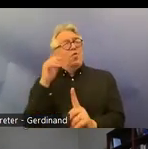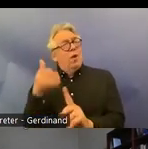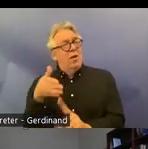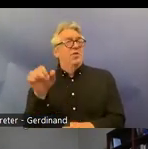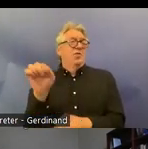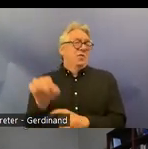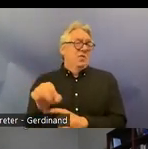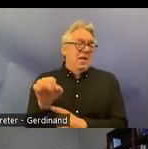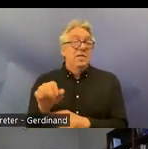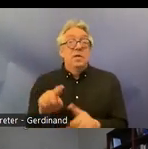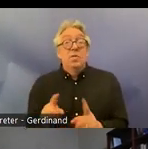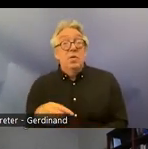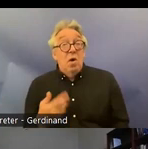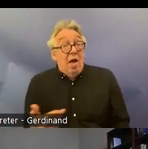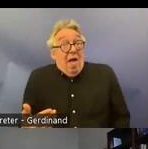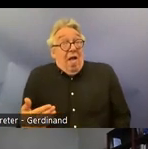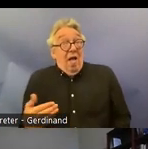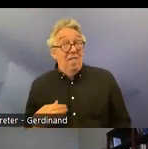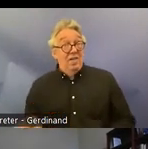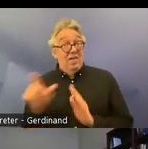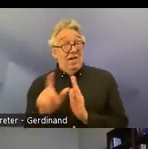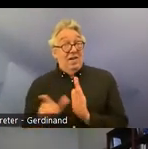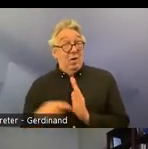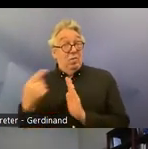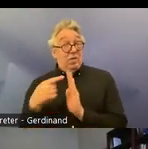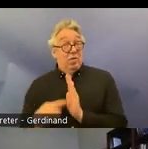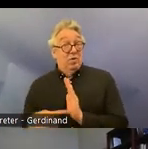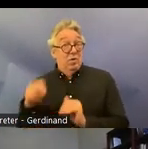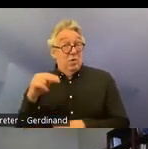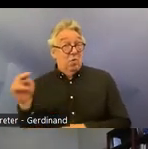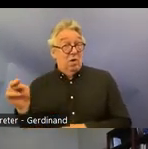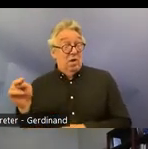already have legal principles in Norway that suggest that the convention should